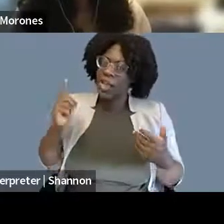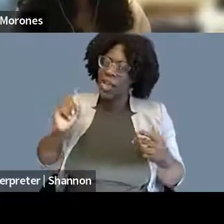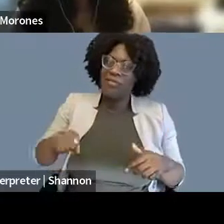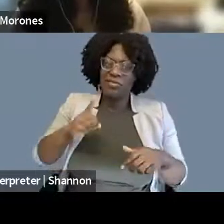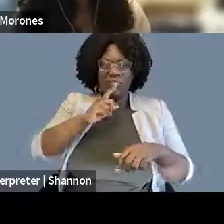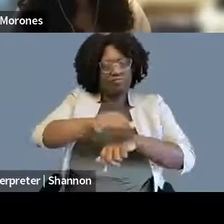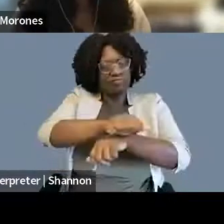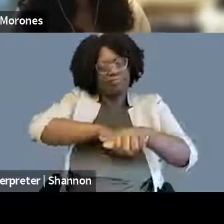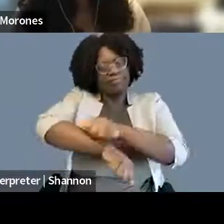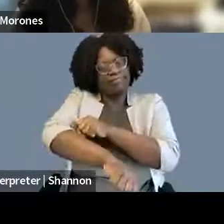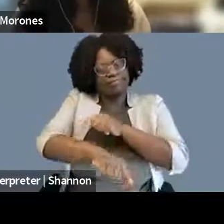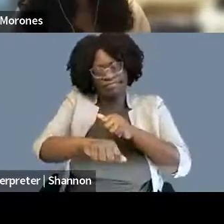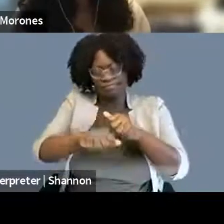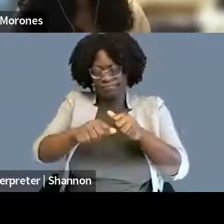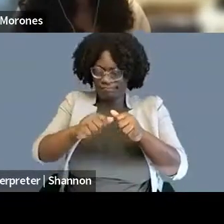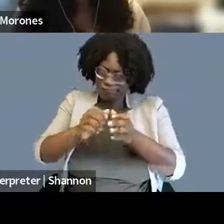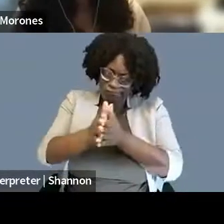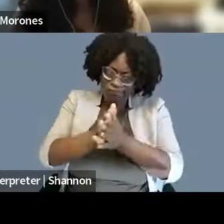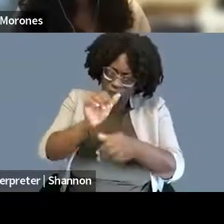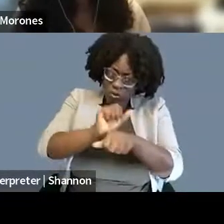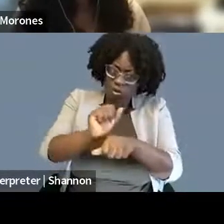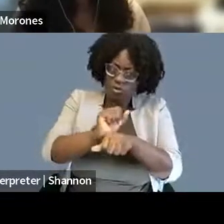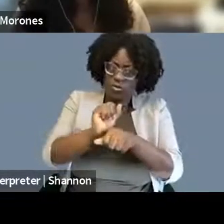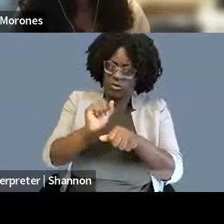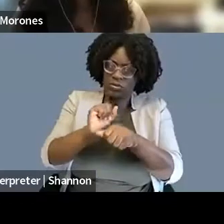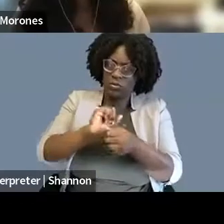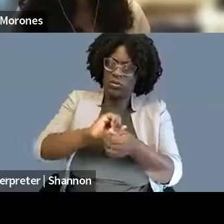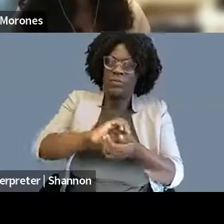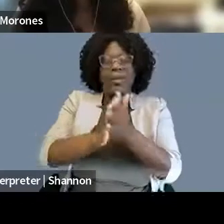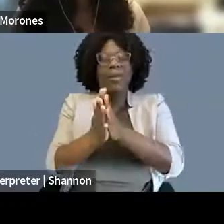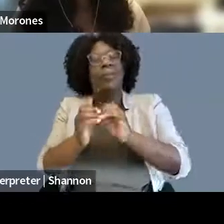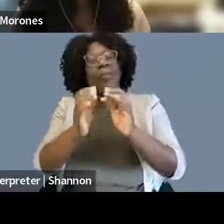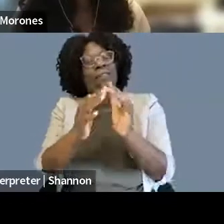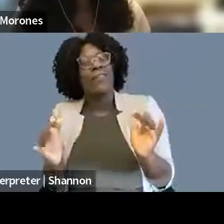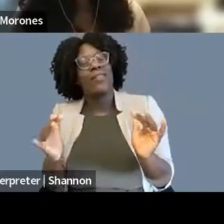Yeah, I totally agree with that. I think the one additional thing I would say is I think the same norms that tend